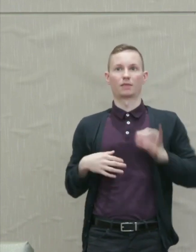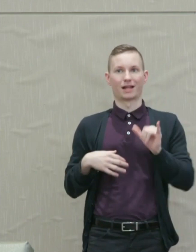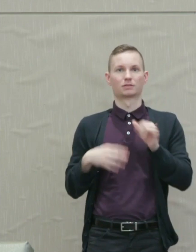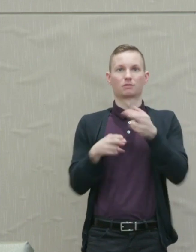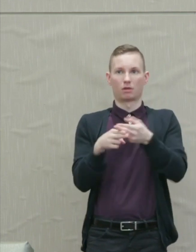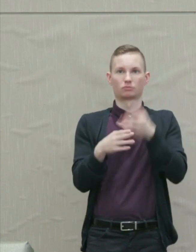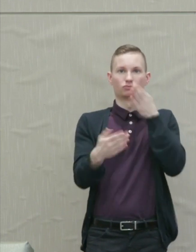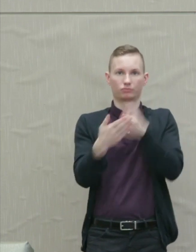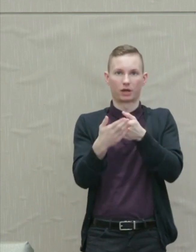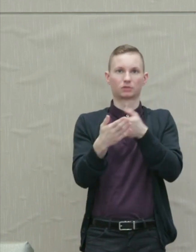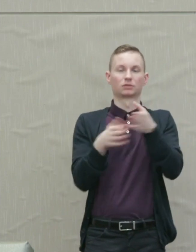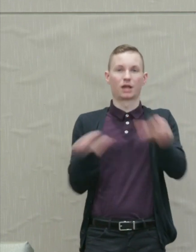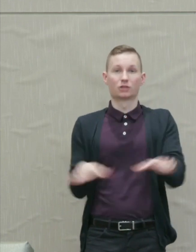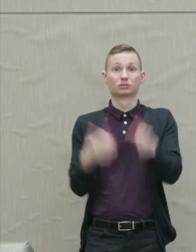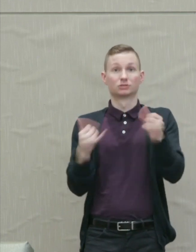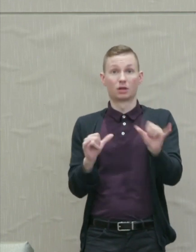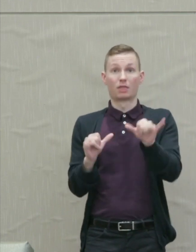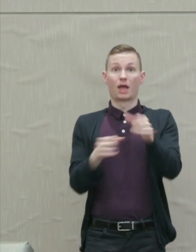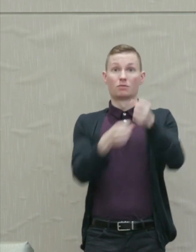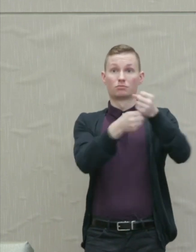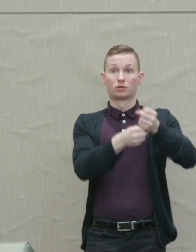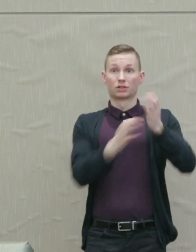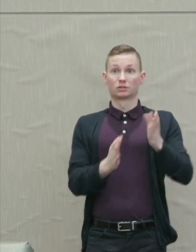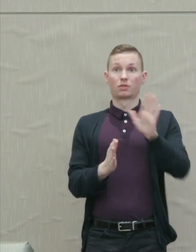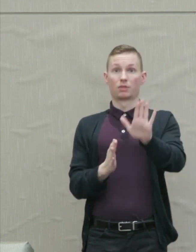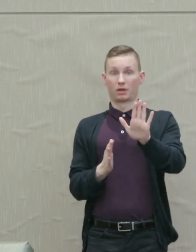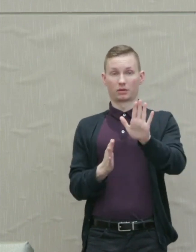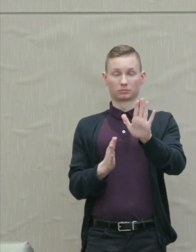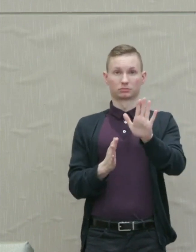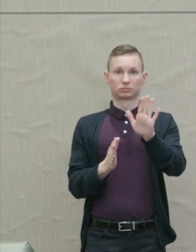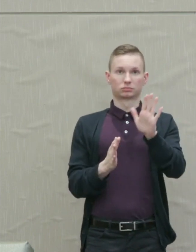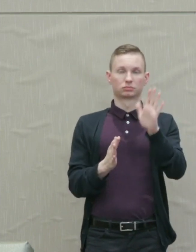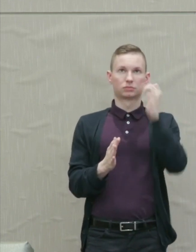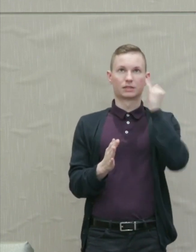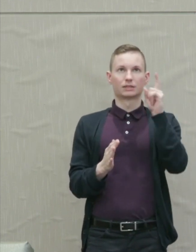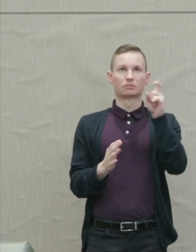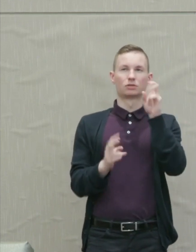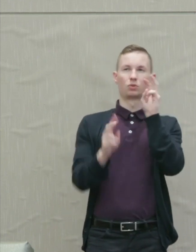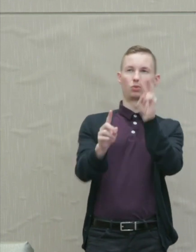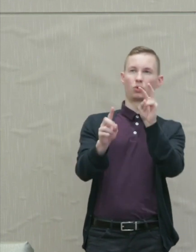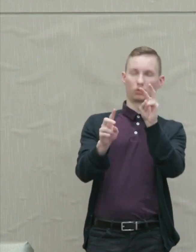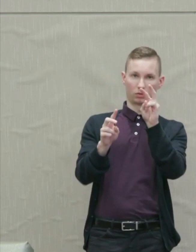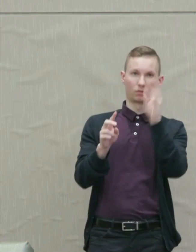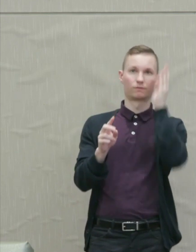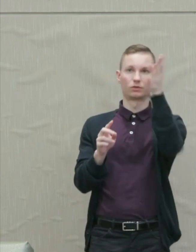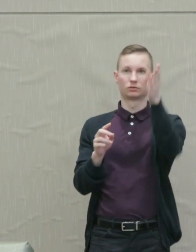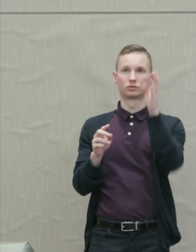Still the protestor's future must turn to the future that all must work to create together.